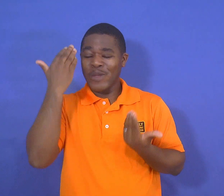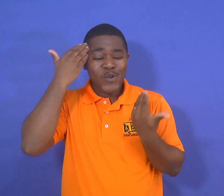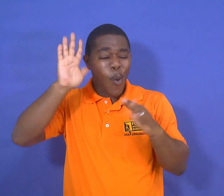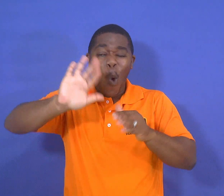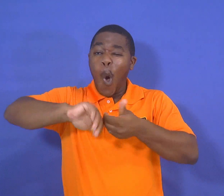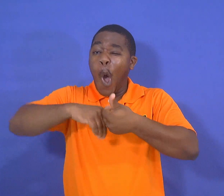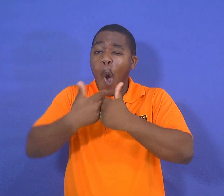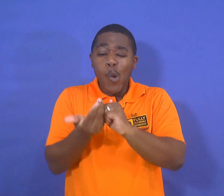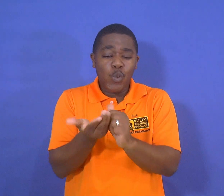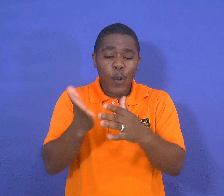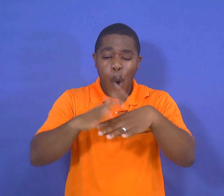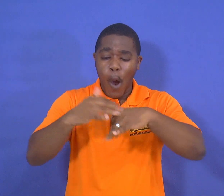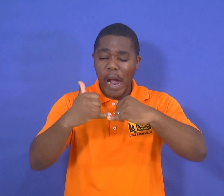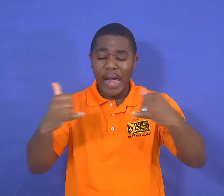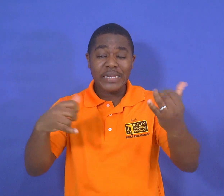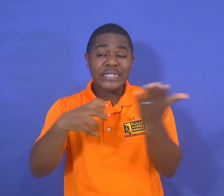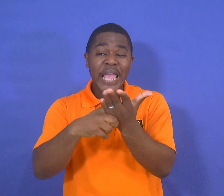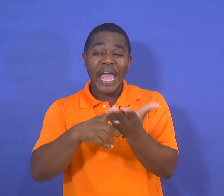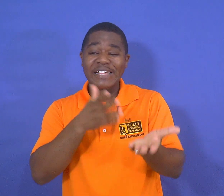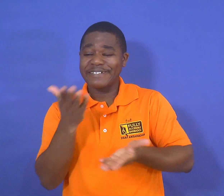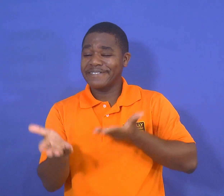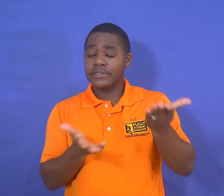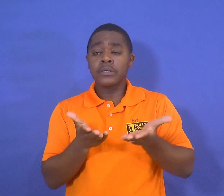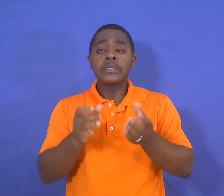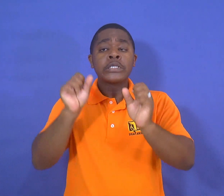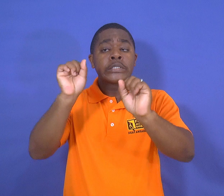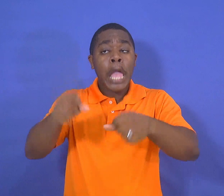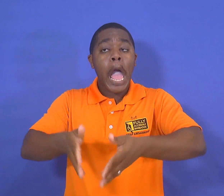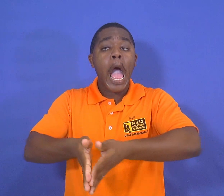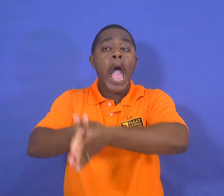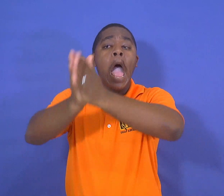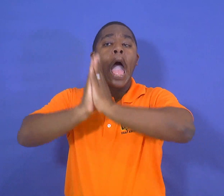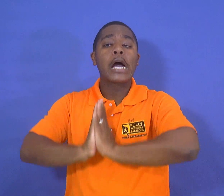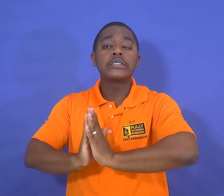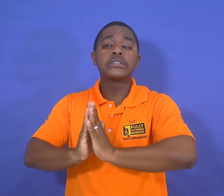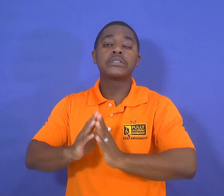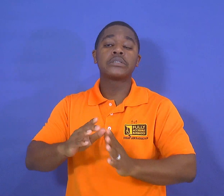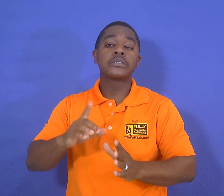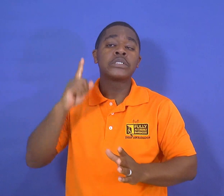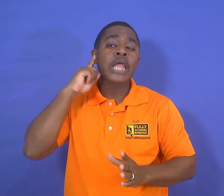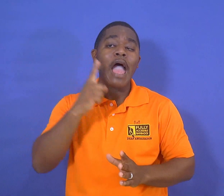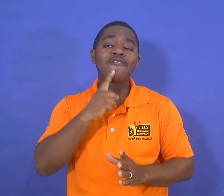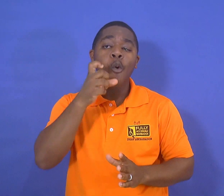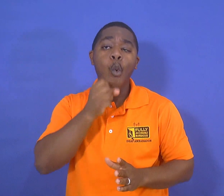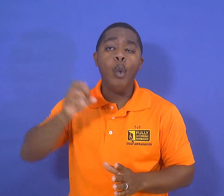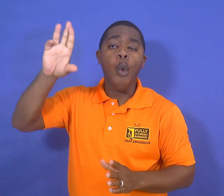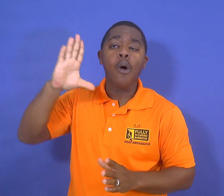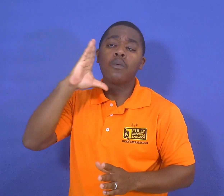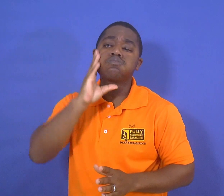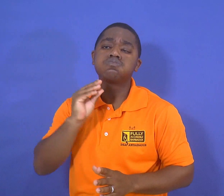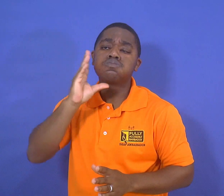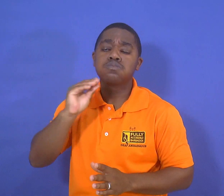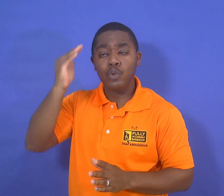if you are not quite sure how to register for your ticket online you can ask an older